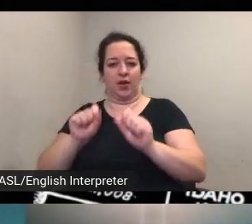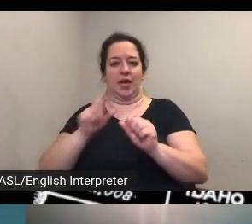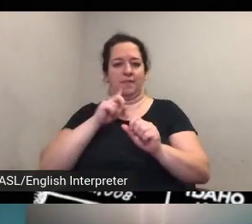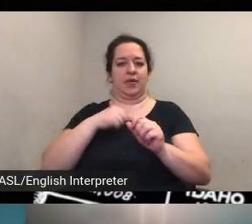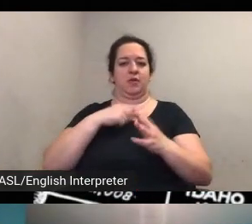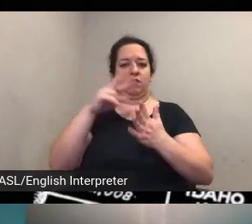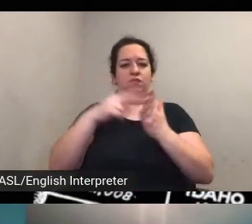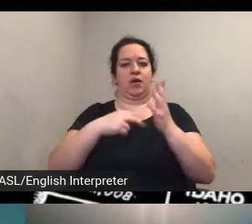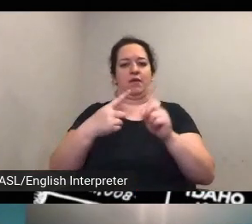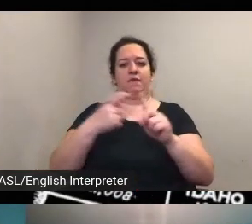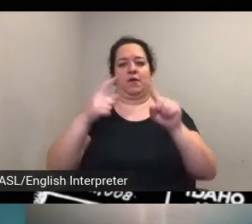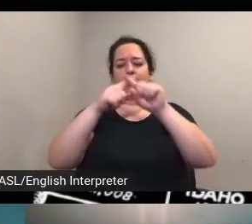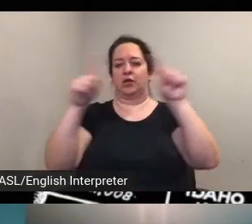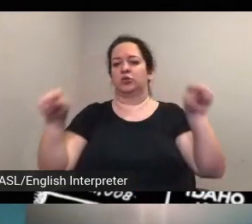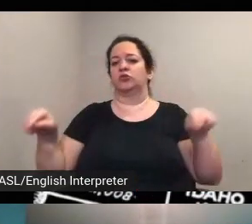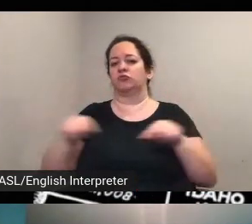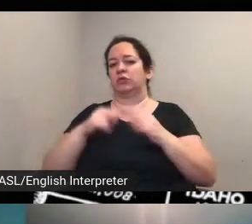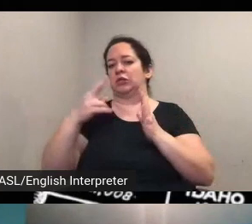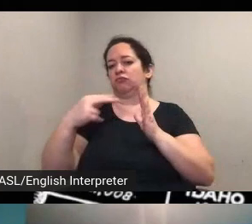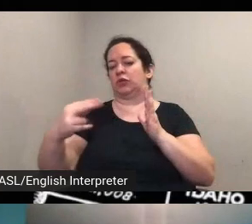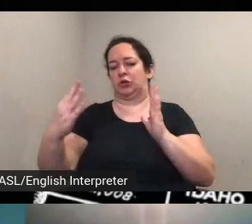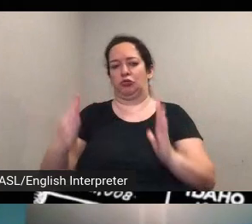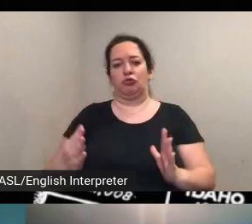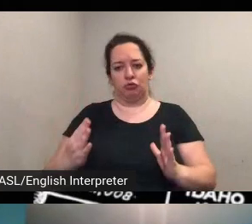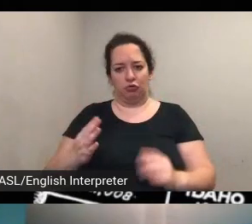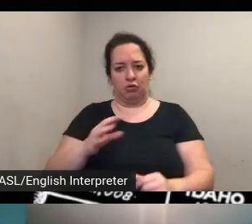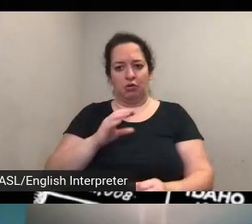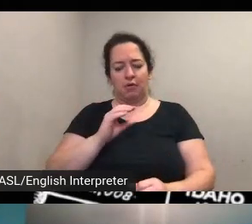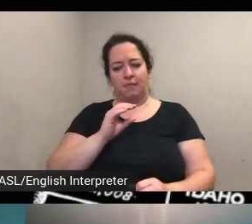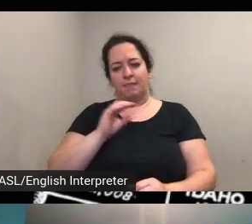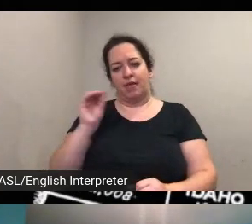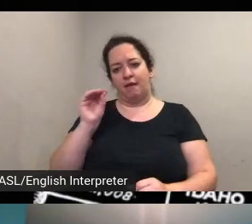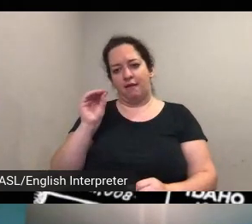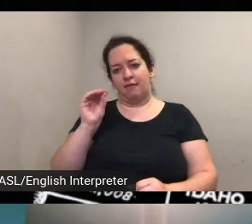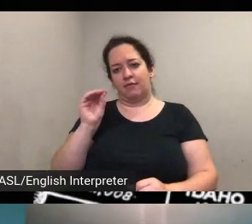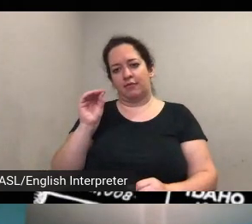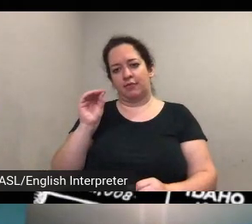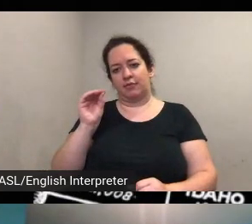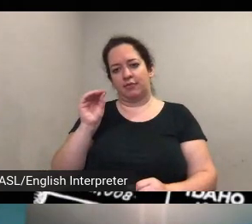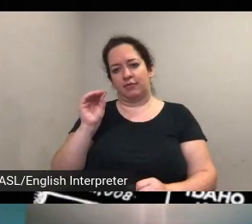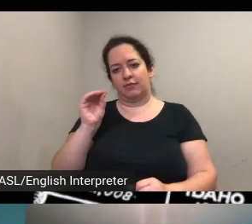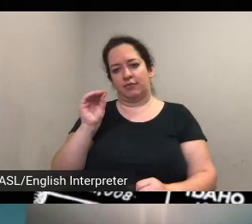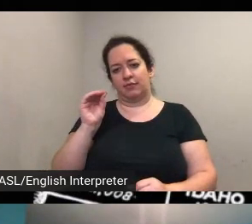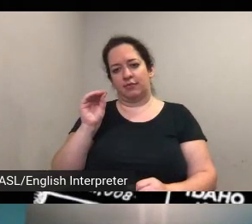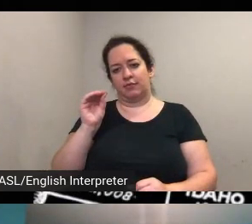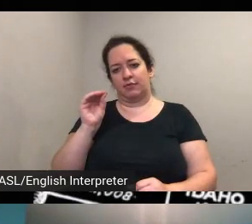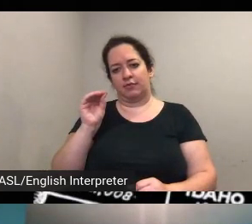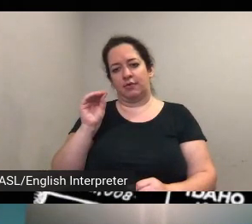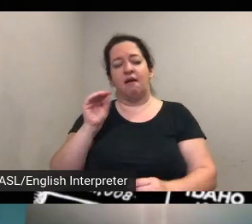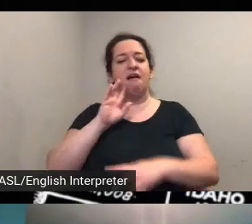screen readers and then the um kind of the way that the story maps are